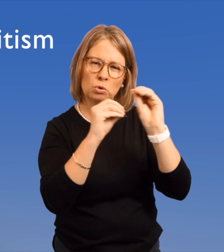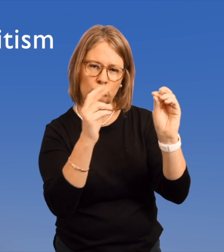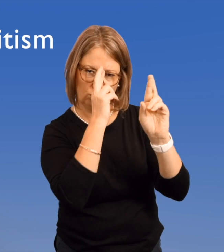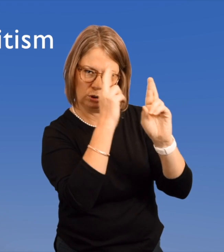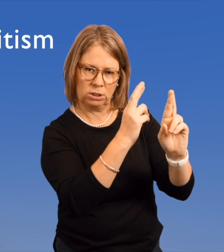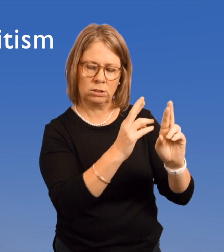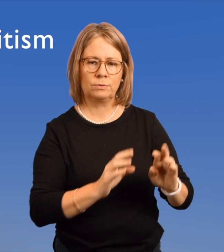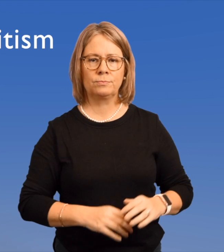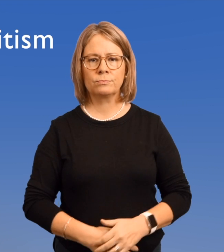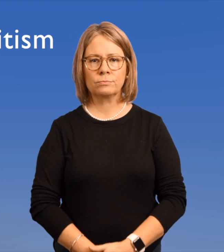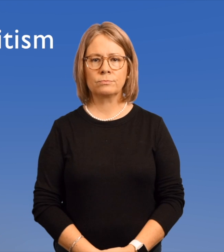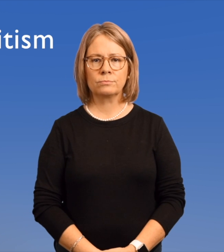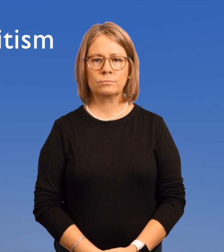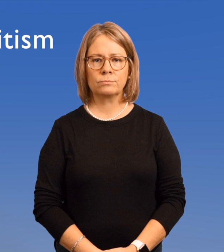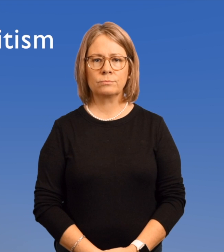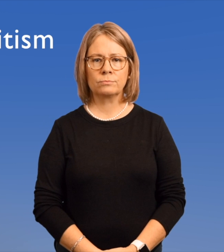treating them unfairly, and showing no respect.